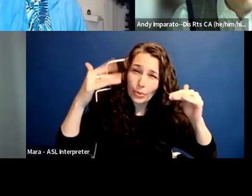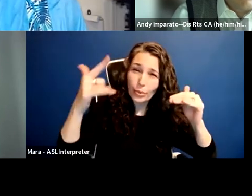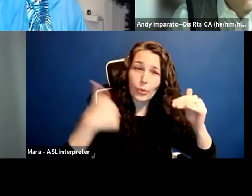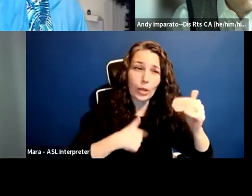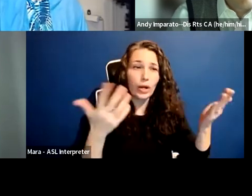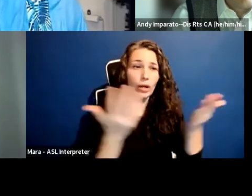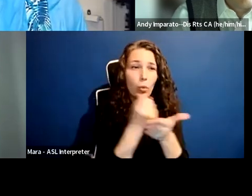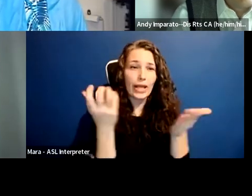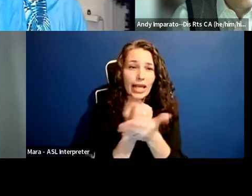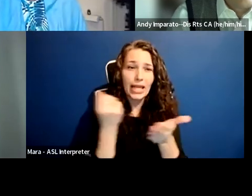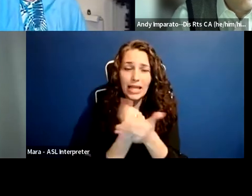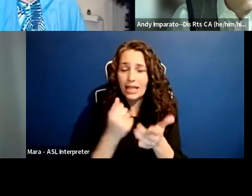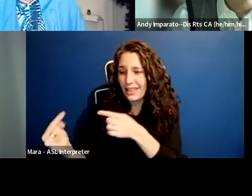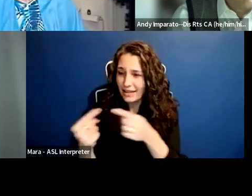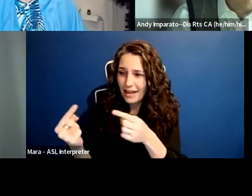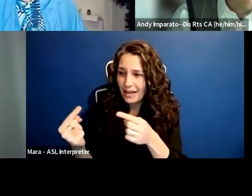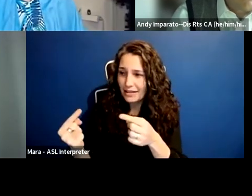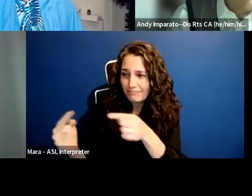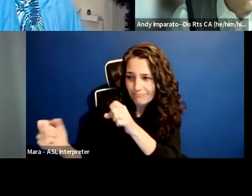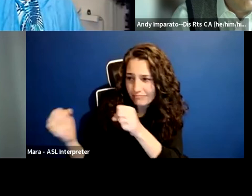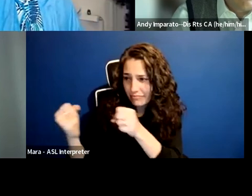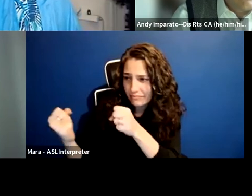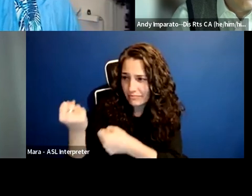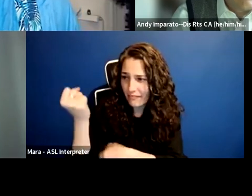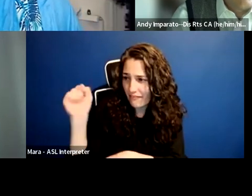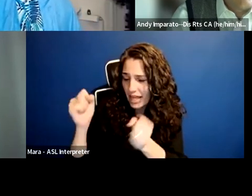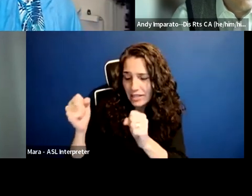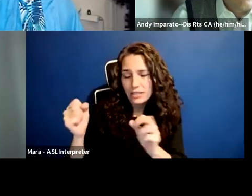but I hope we can get to a point because of leadership at places like UCLA